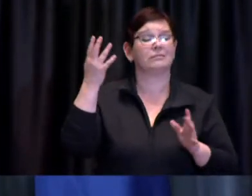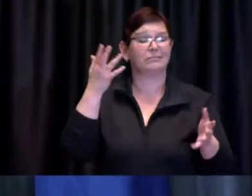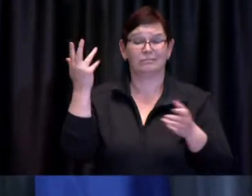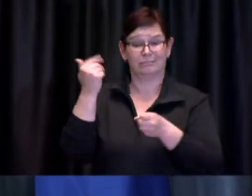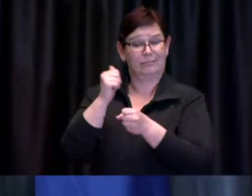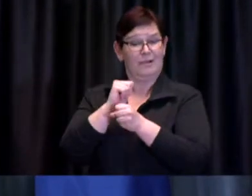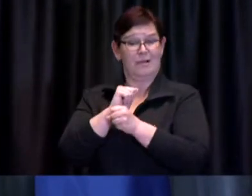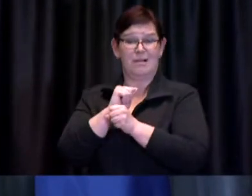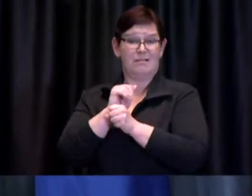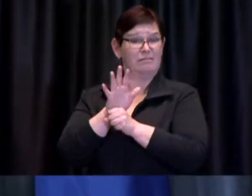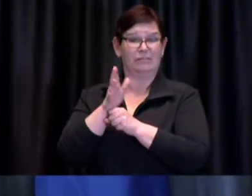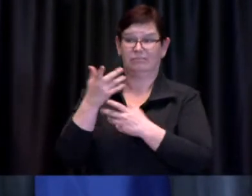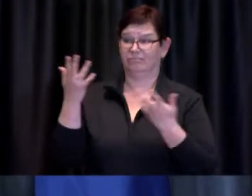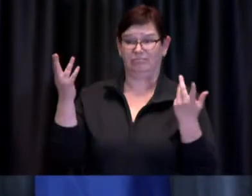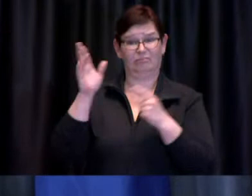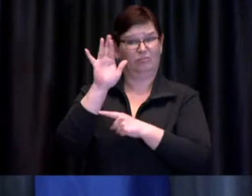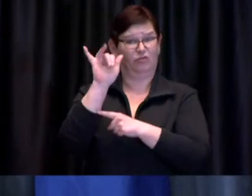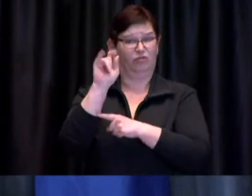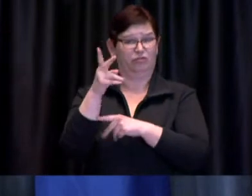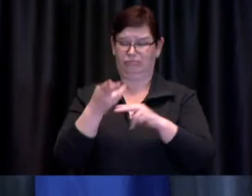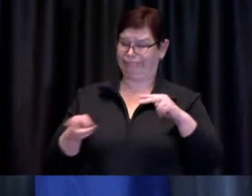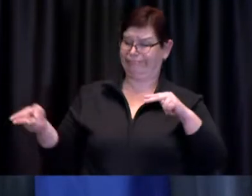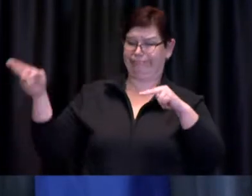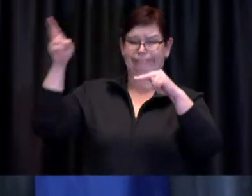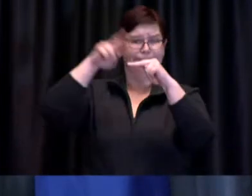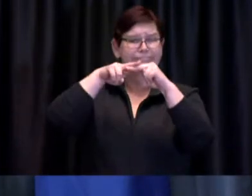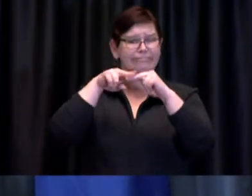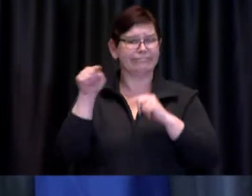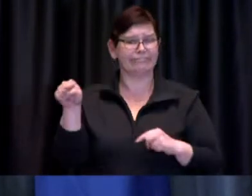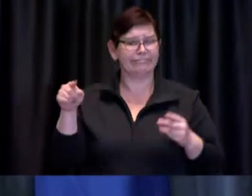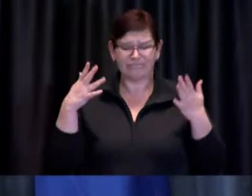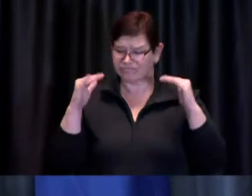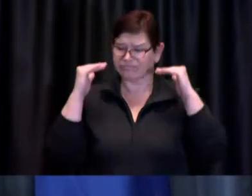or increased risk I should say of COVID-19 transmission particularly when we're talking